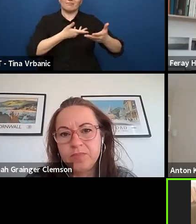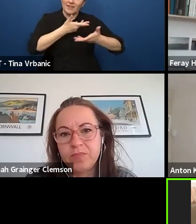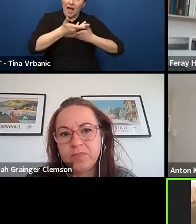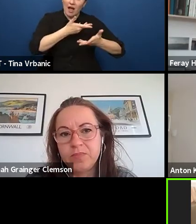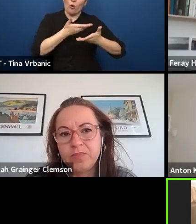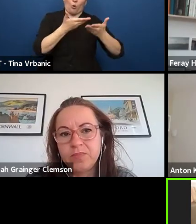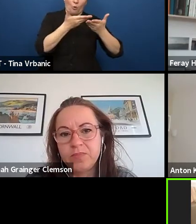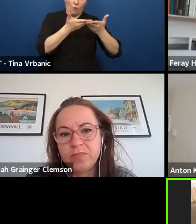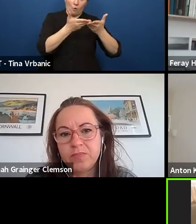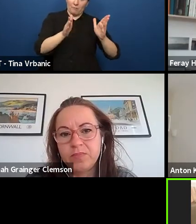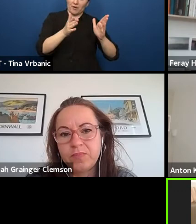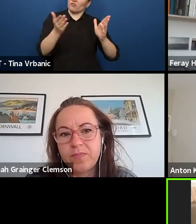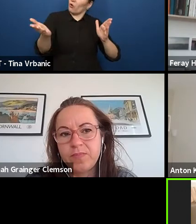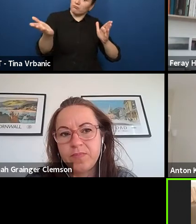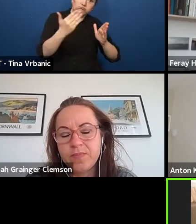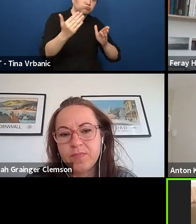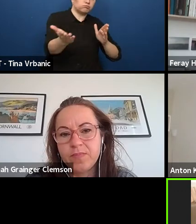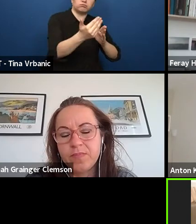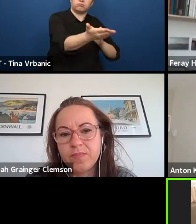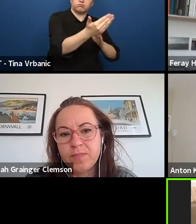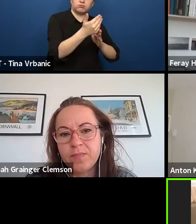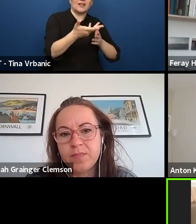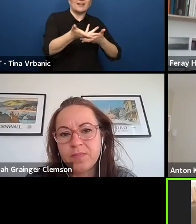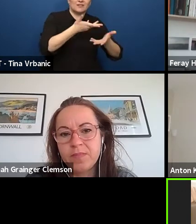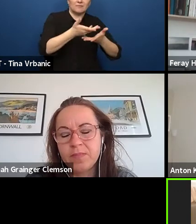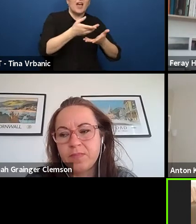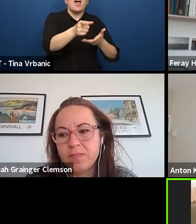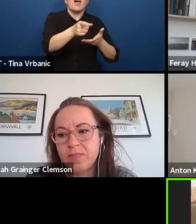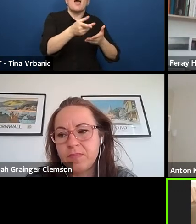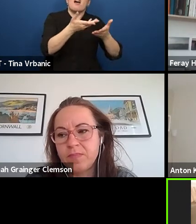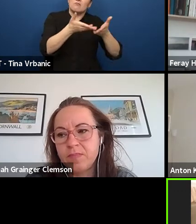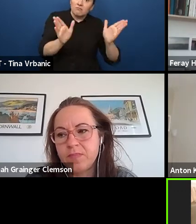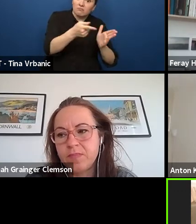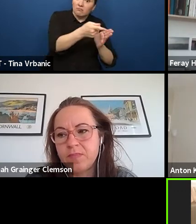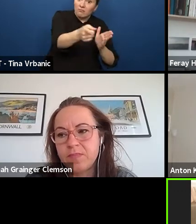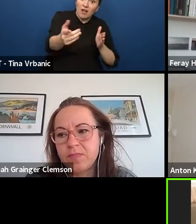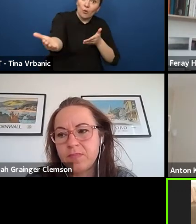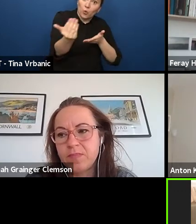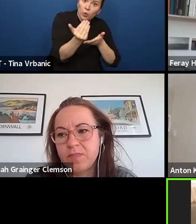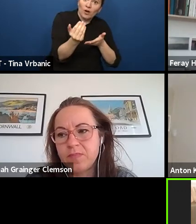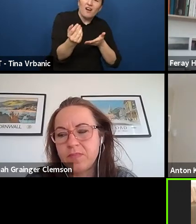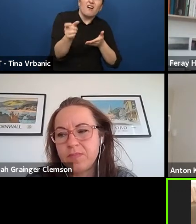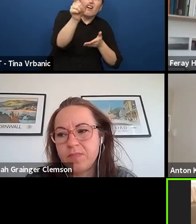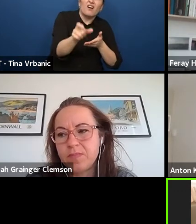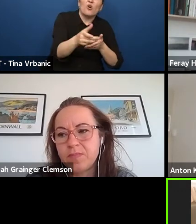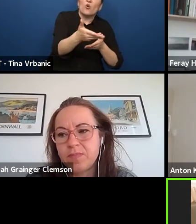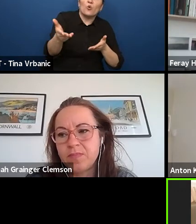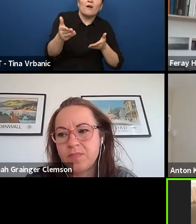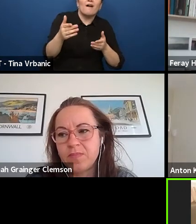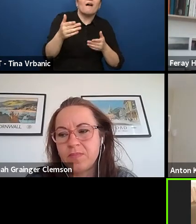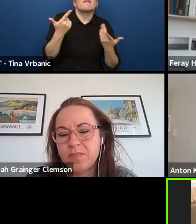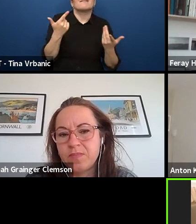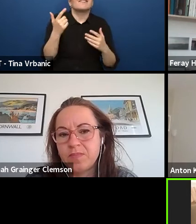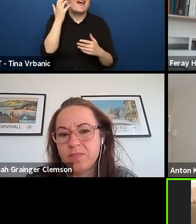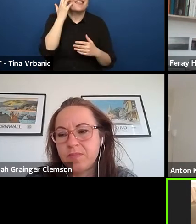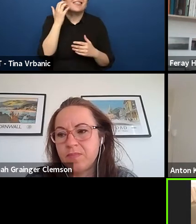mostly if this audience are teenagers or young adults, this is what we need to reflect on.